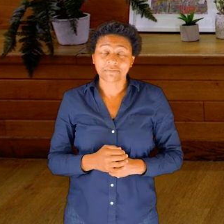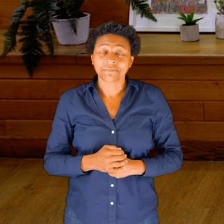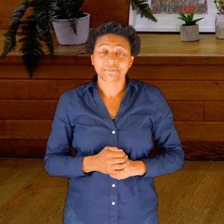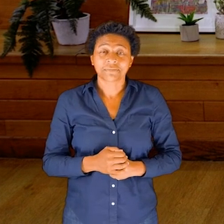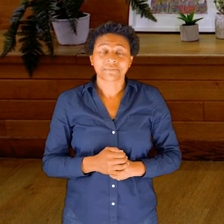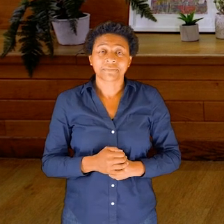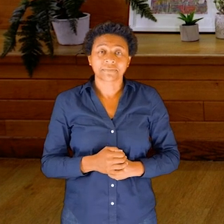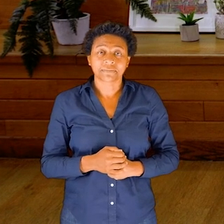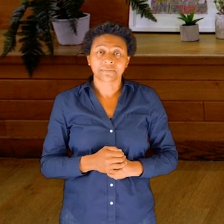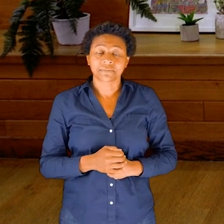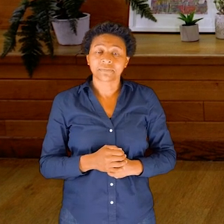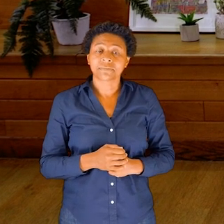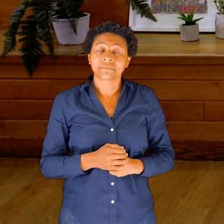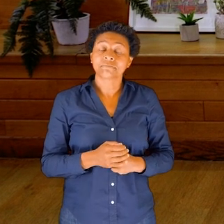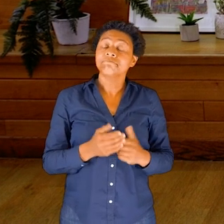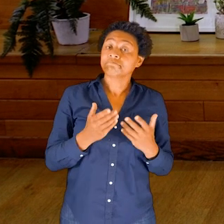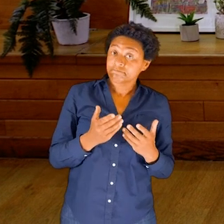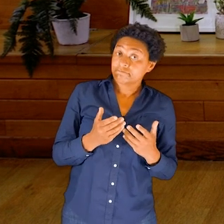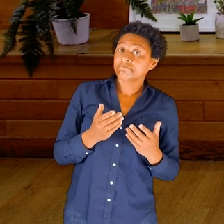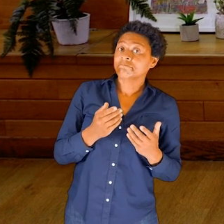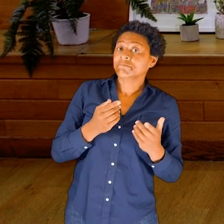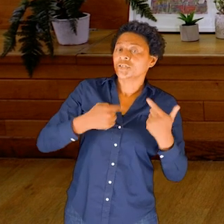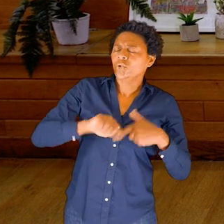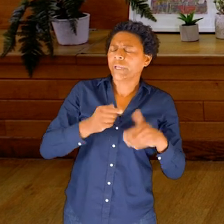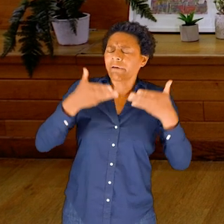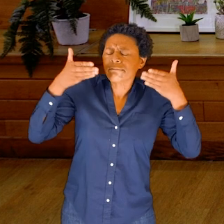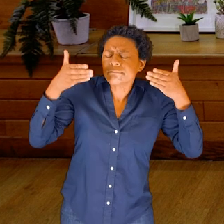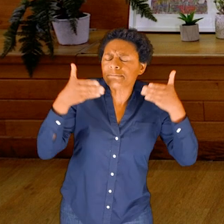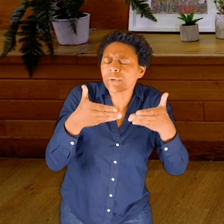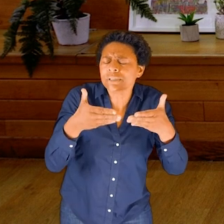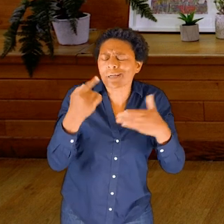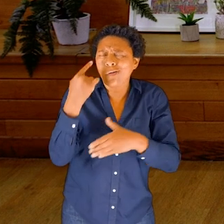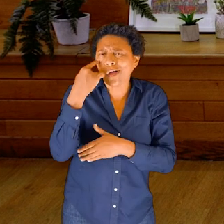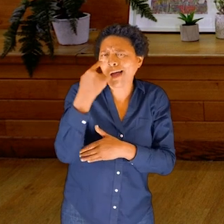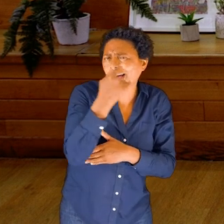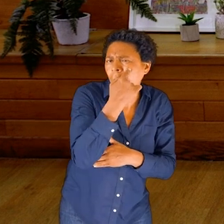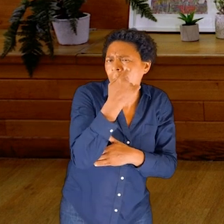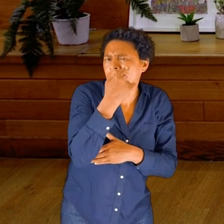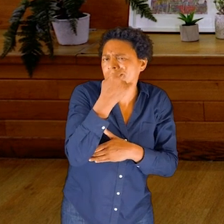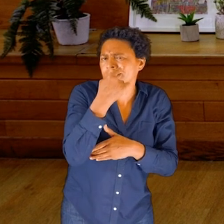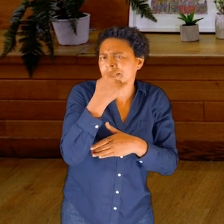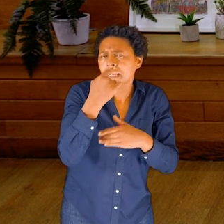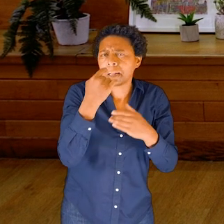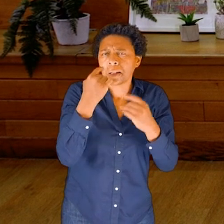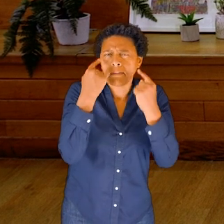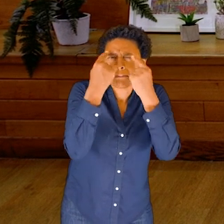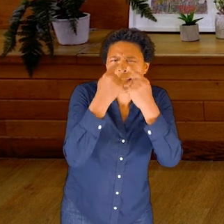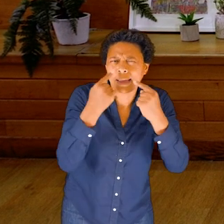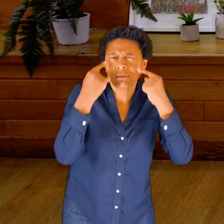So we send our attention into the eyeballs, these big round